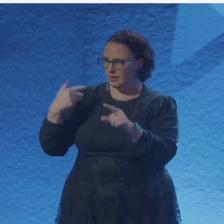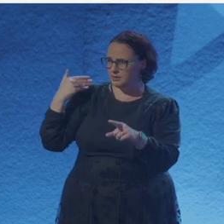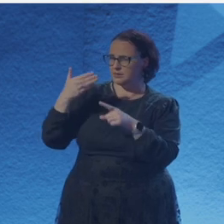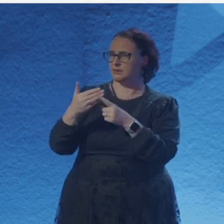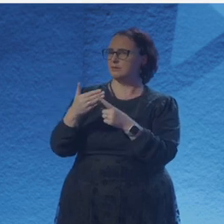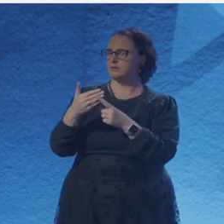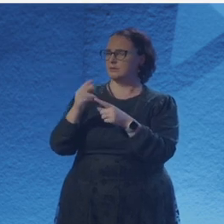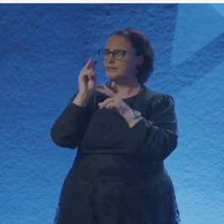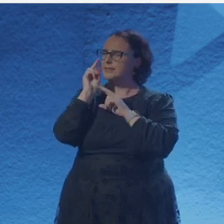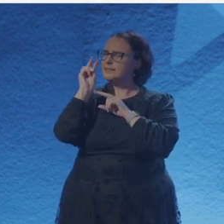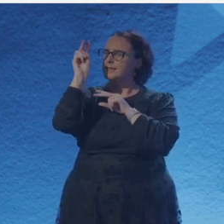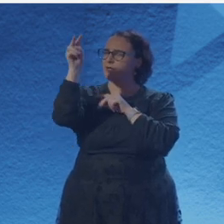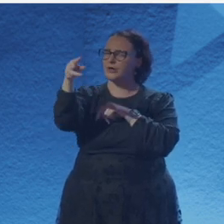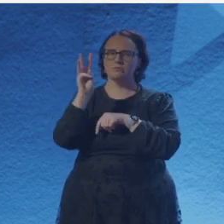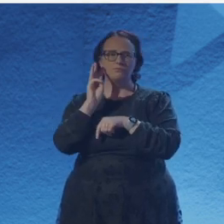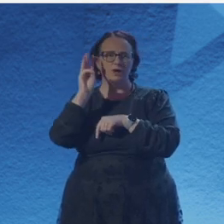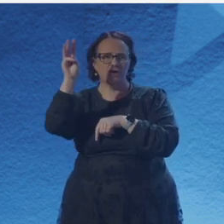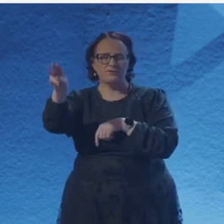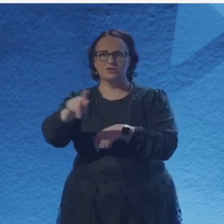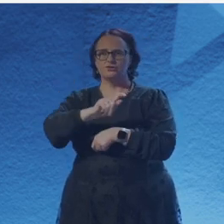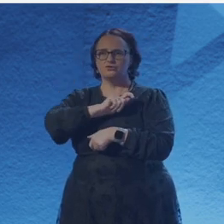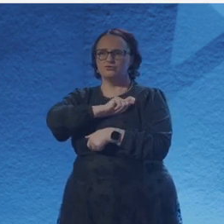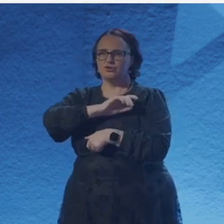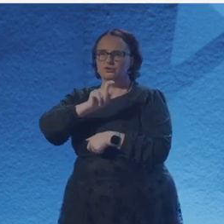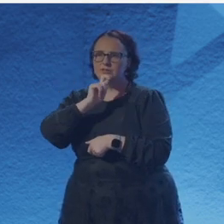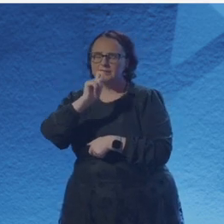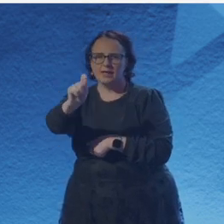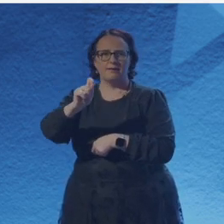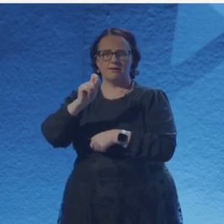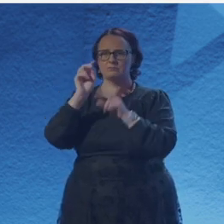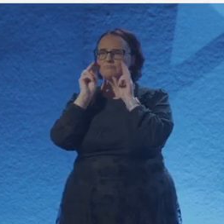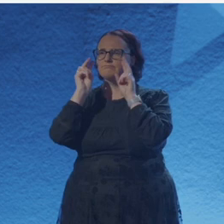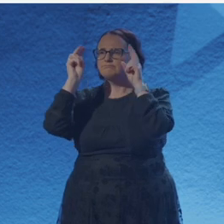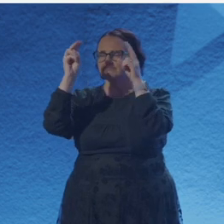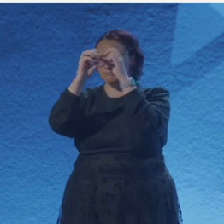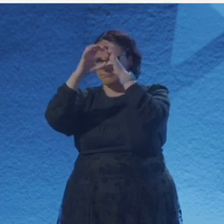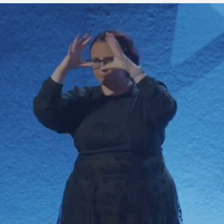Why wouldn't this be a space for a girl? Surely we belong in the eye of things,